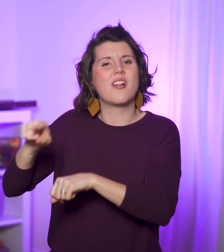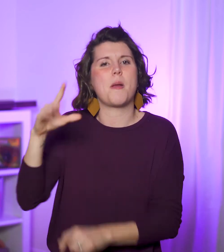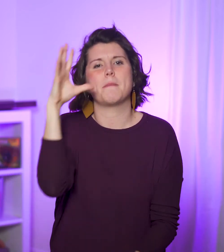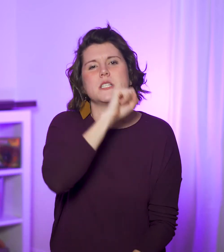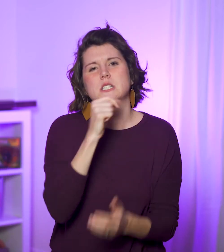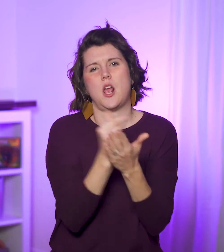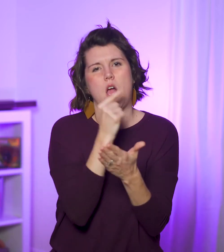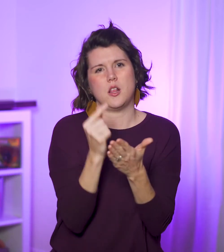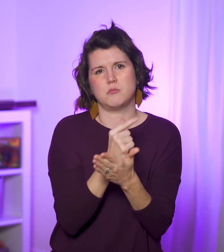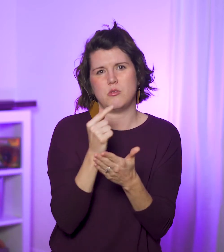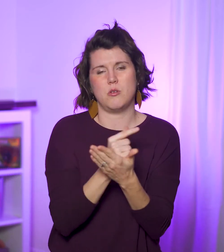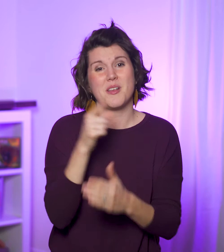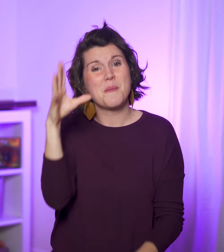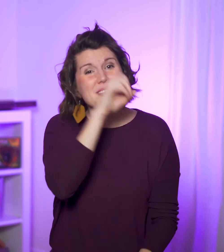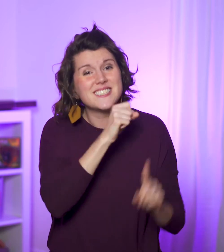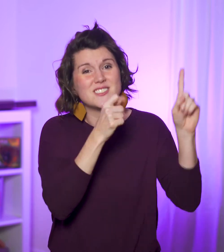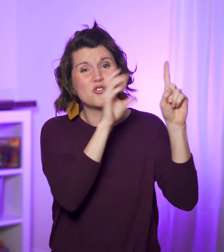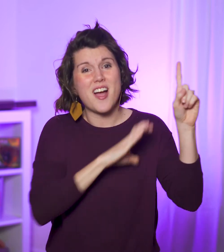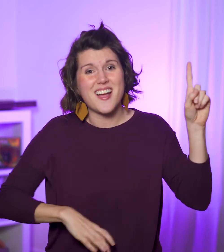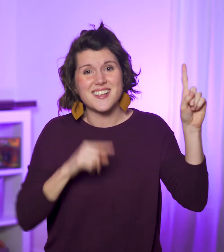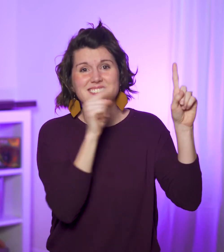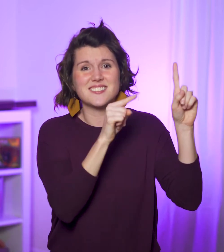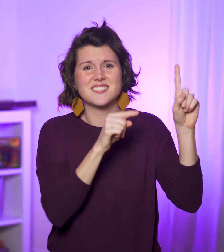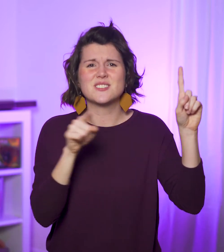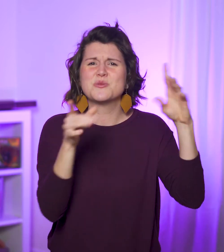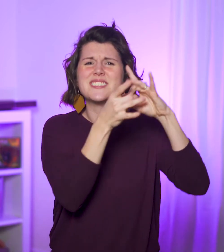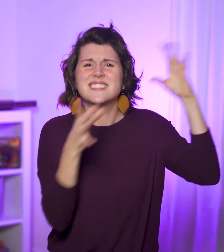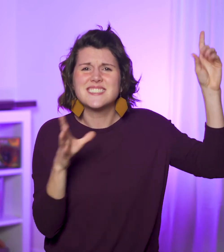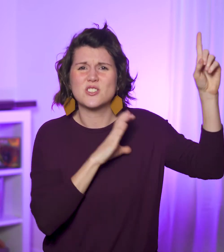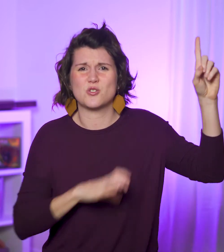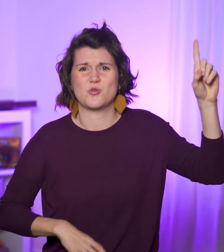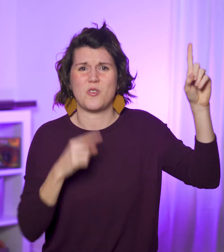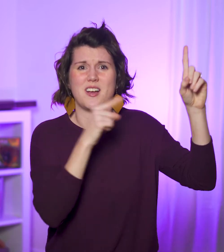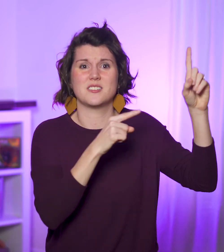they’ve missed the gospel and they’ve missed Christ: “You are severed from Christ,